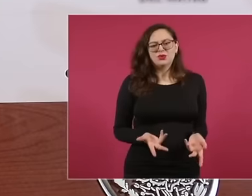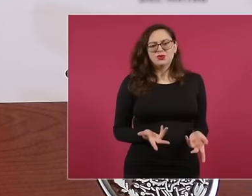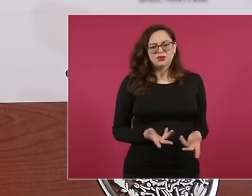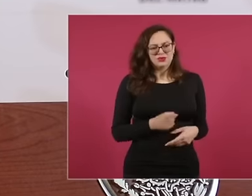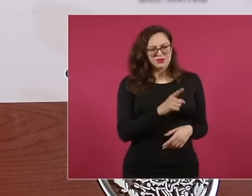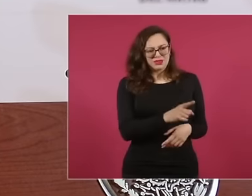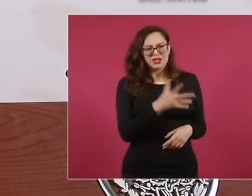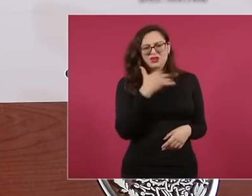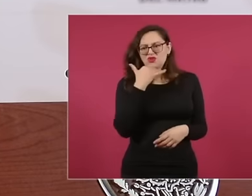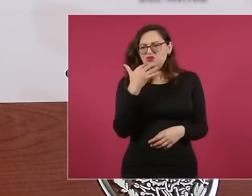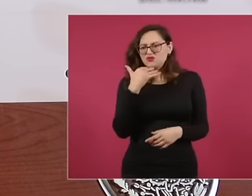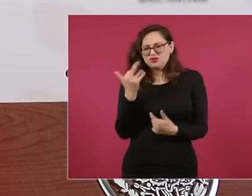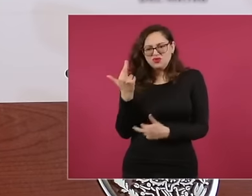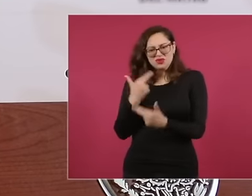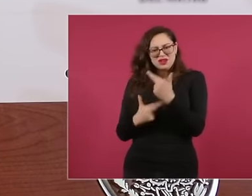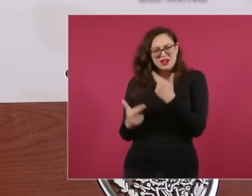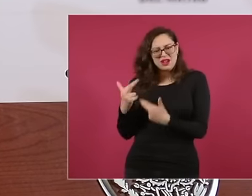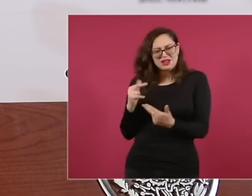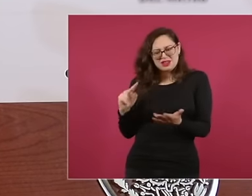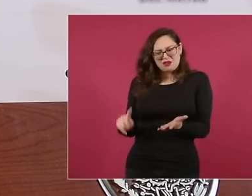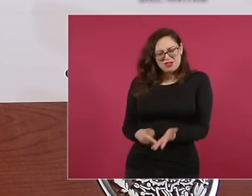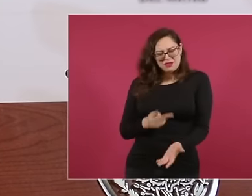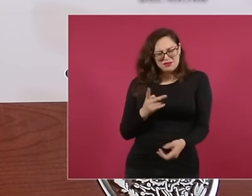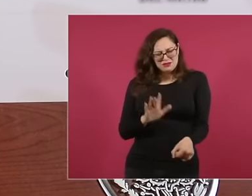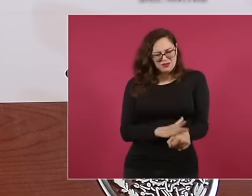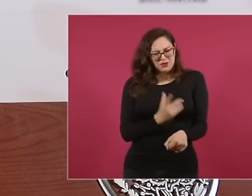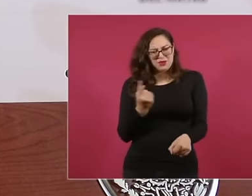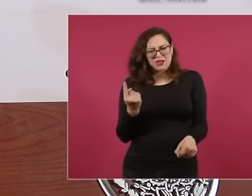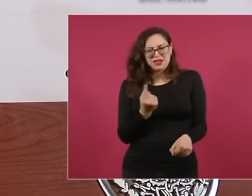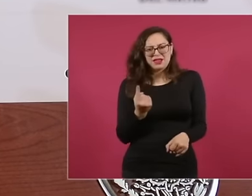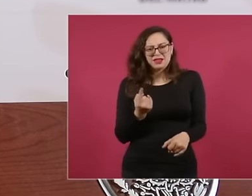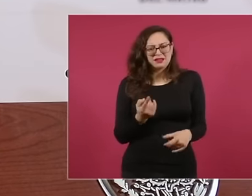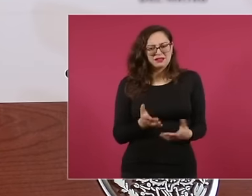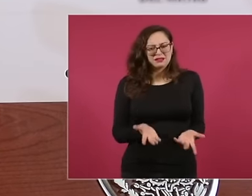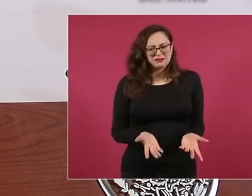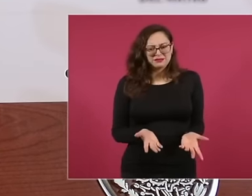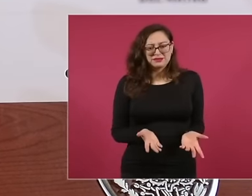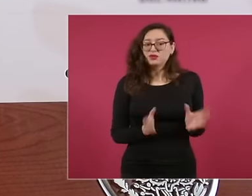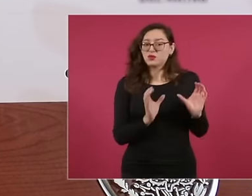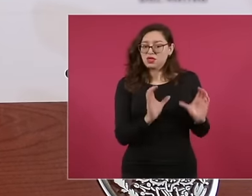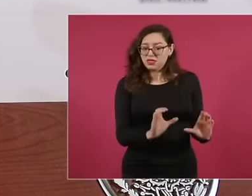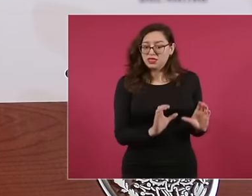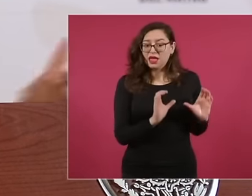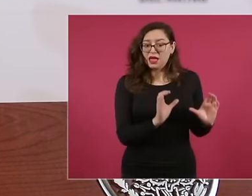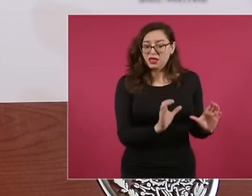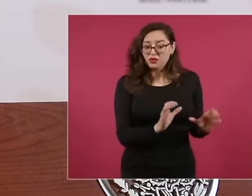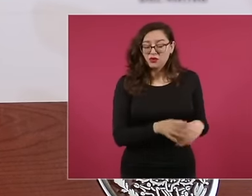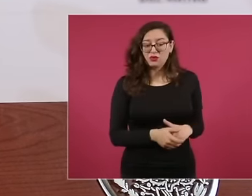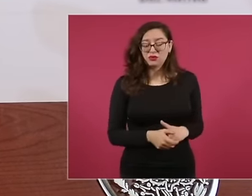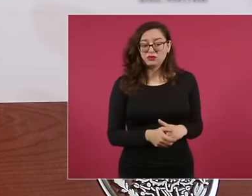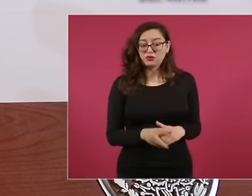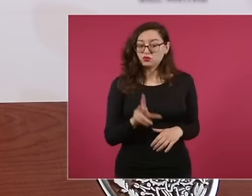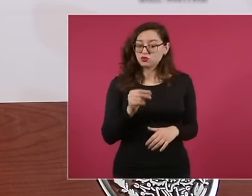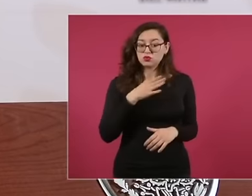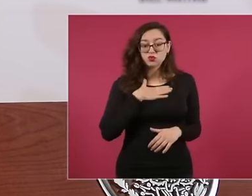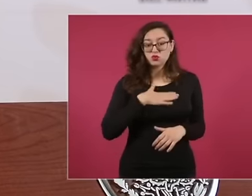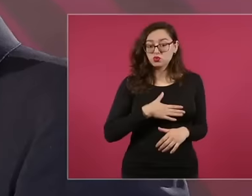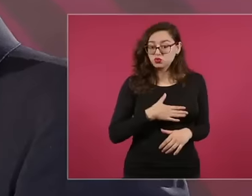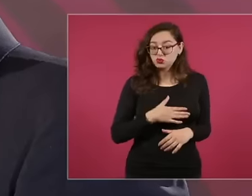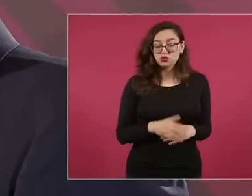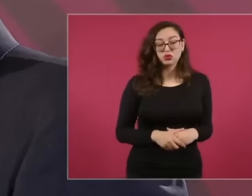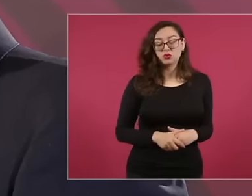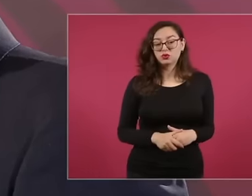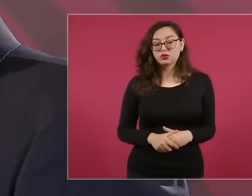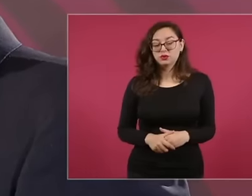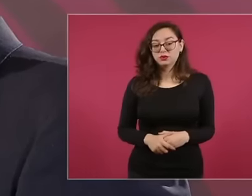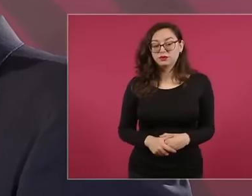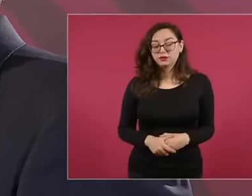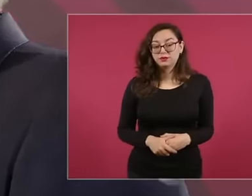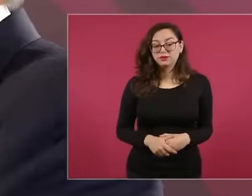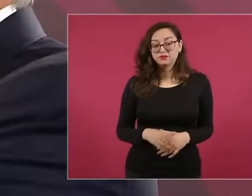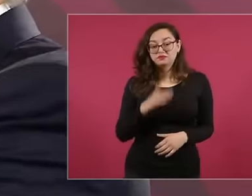corruption and injustice but some did not